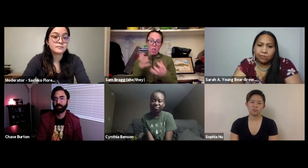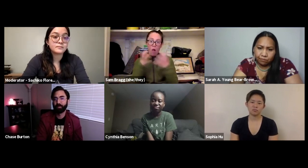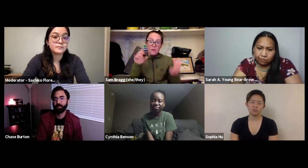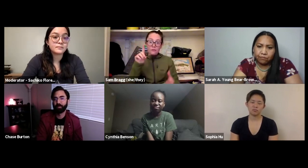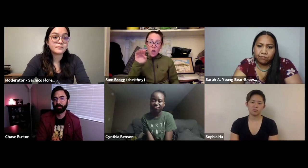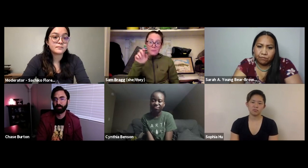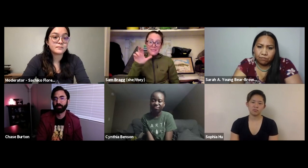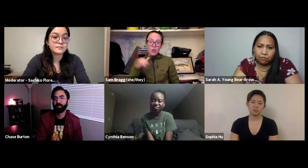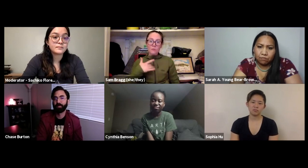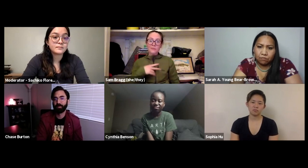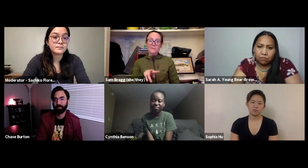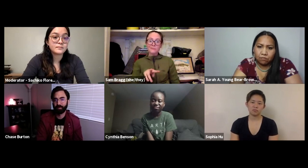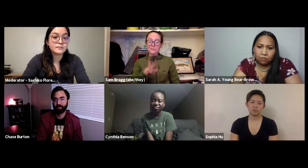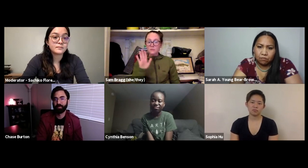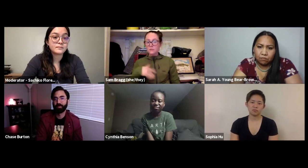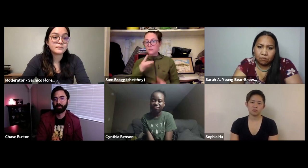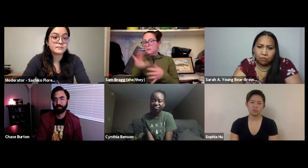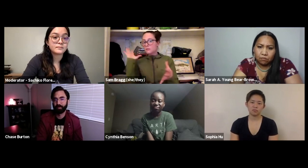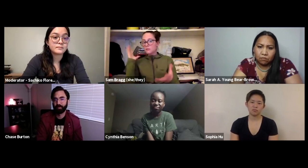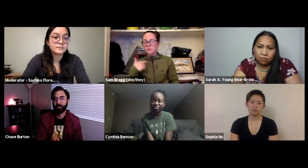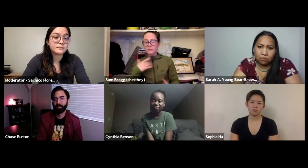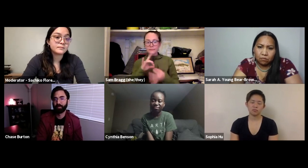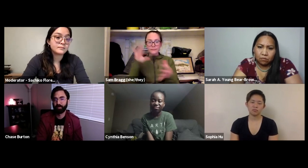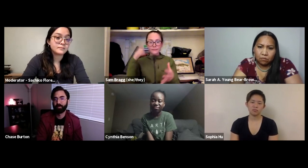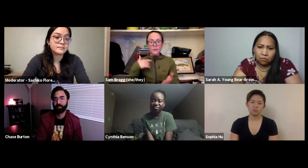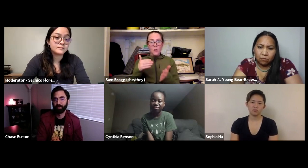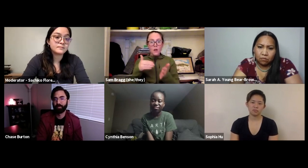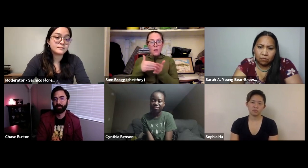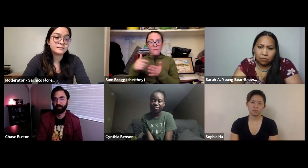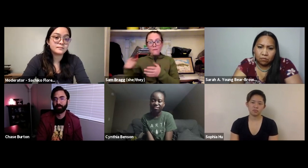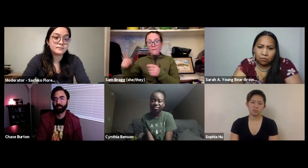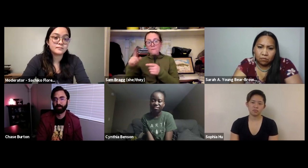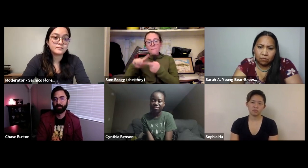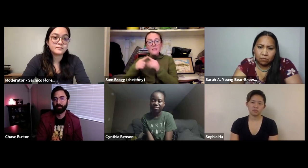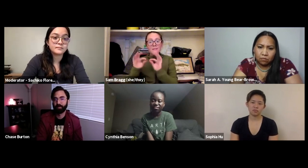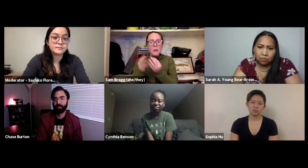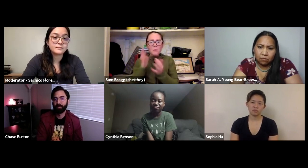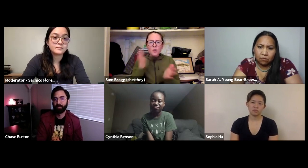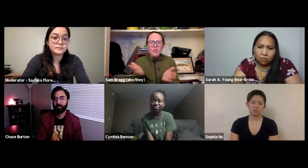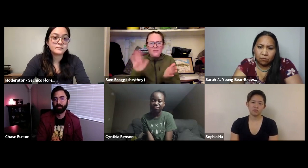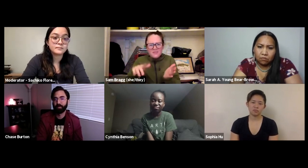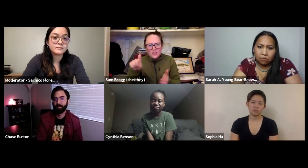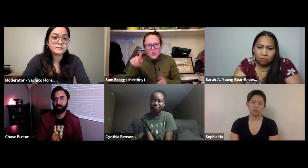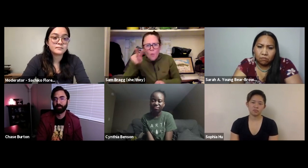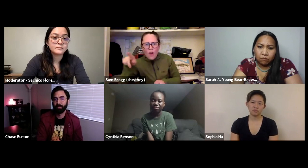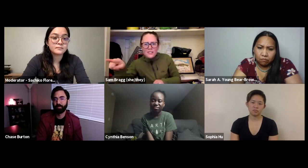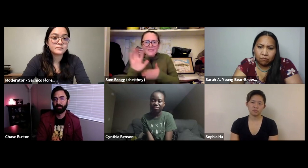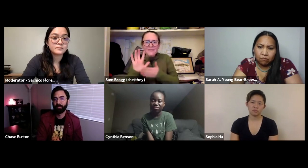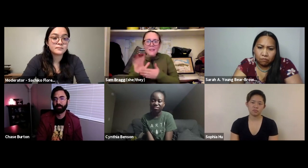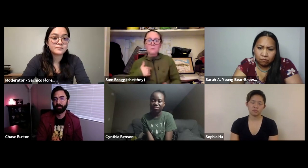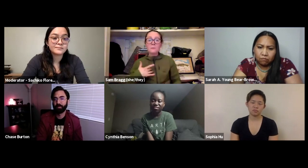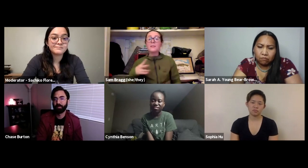will continue to roll showing the scenery while the narrator continues to narrate in